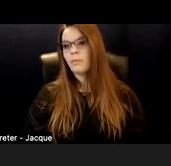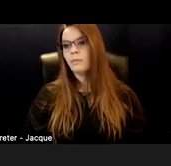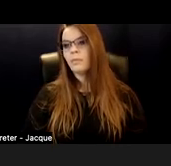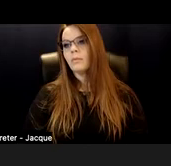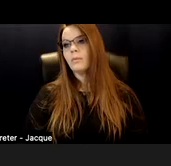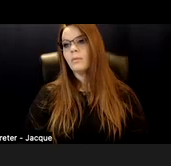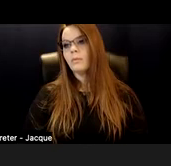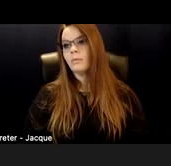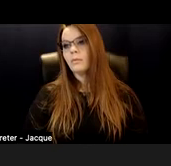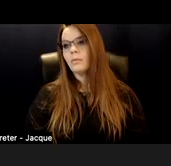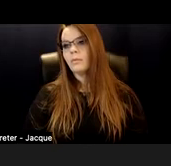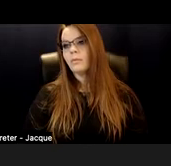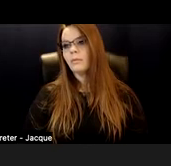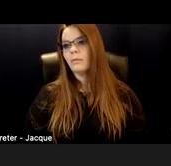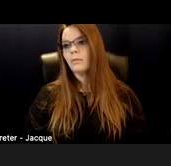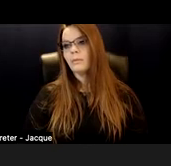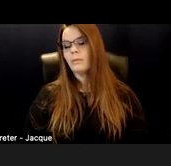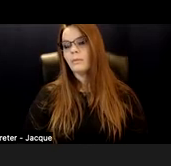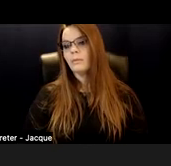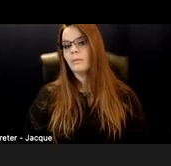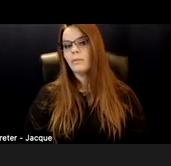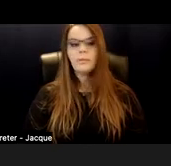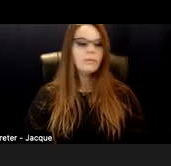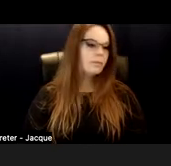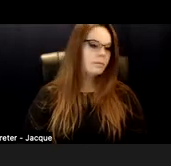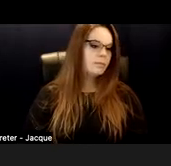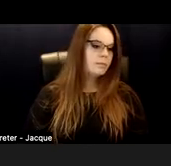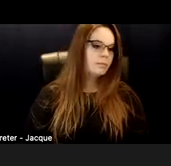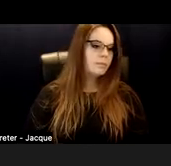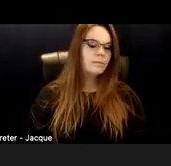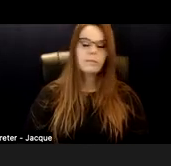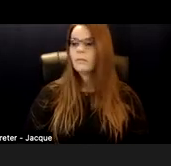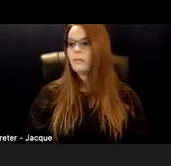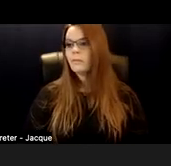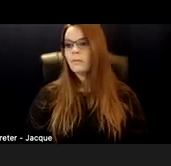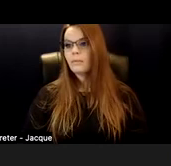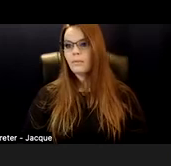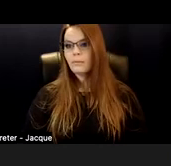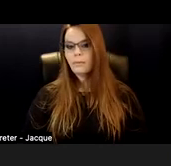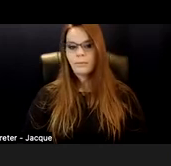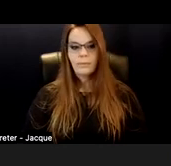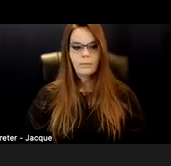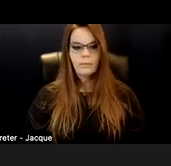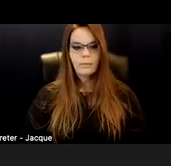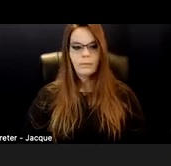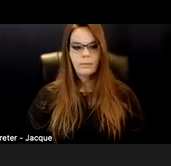It's not easy to live when it's like 20 degrees outside. For those of us in the Bay Area 55 is freezing.